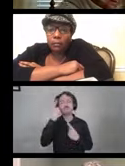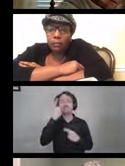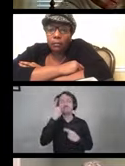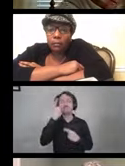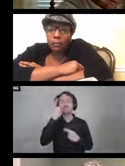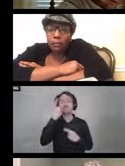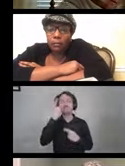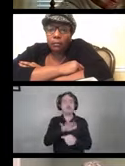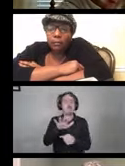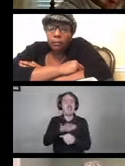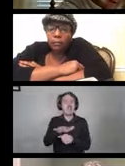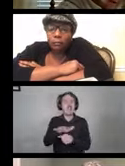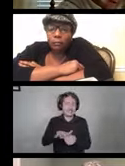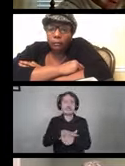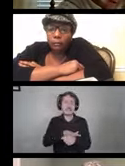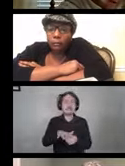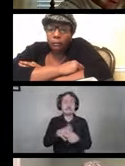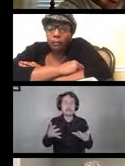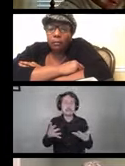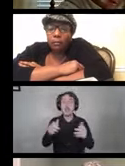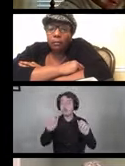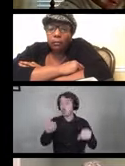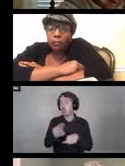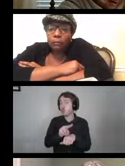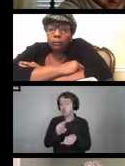to clean the device. You could use a sink or tub